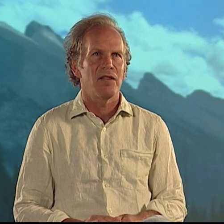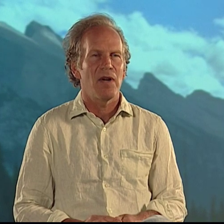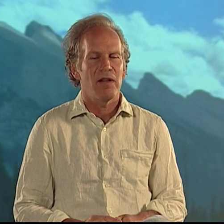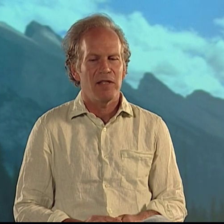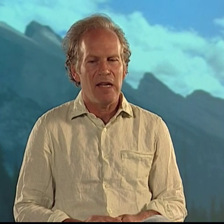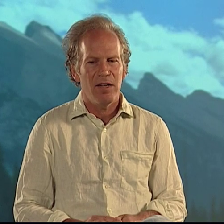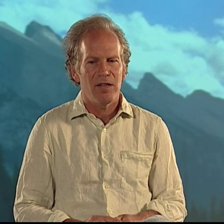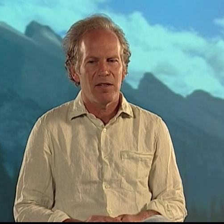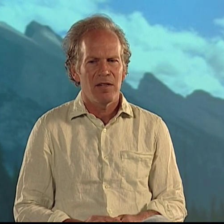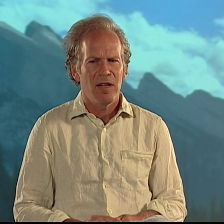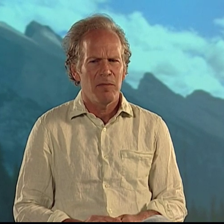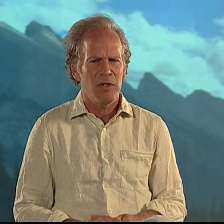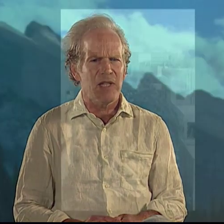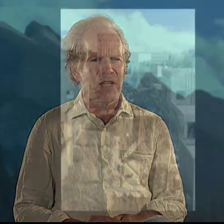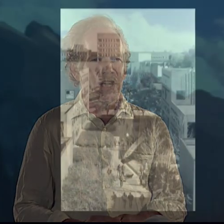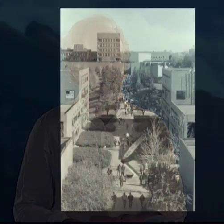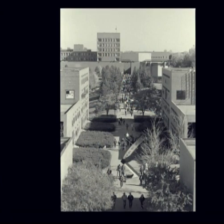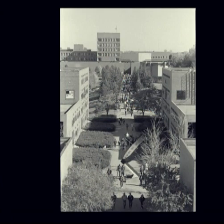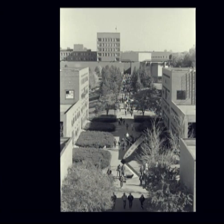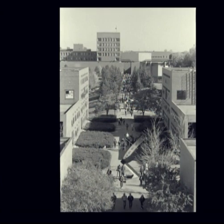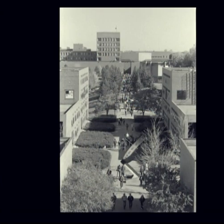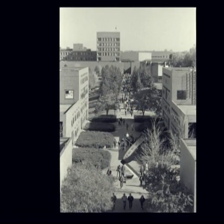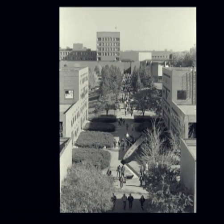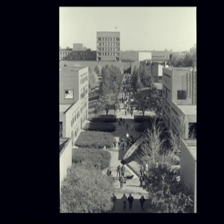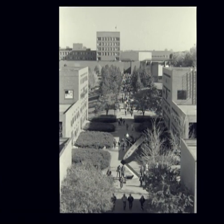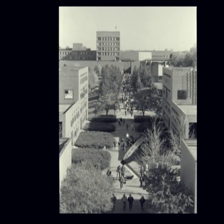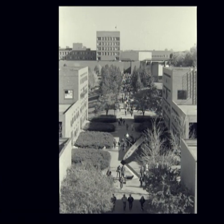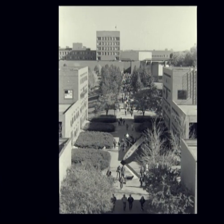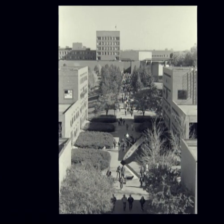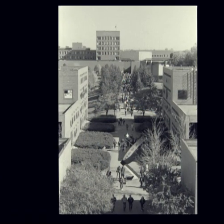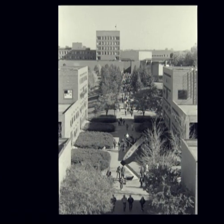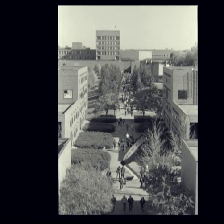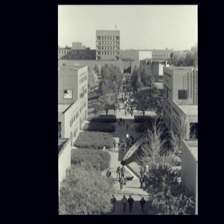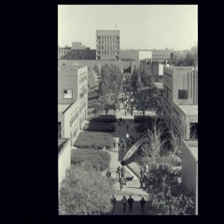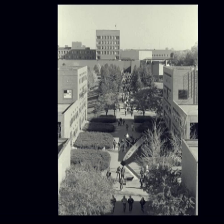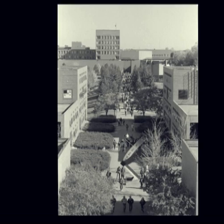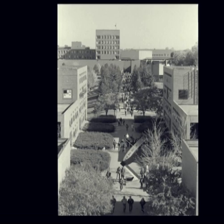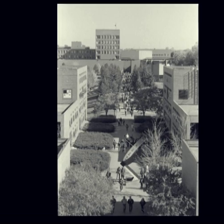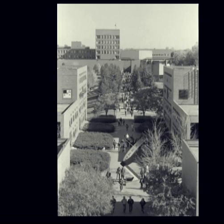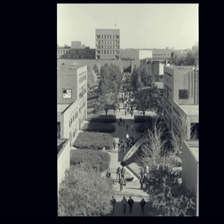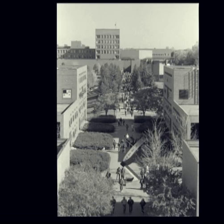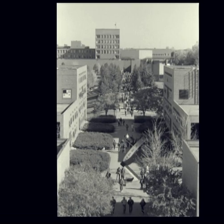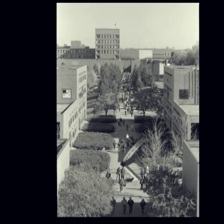around here, particularly on this campus, was I think very heady.